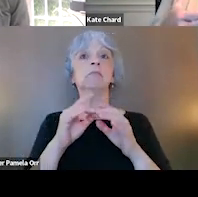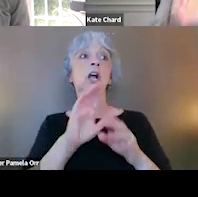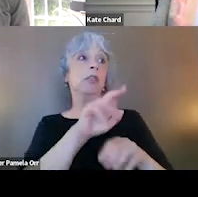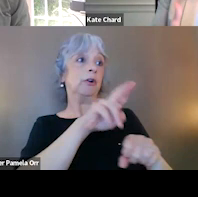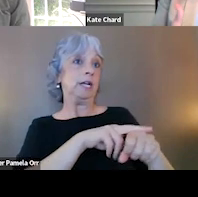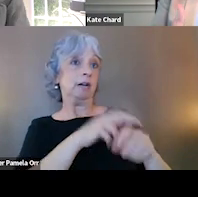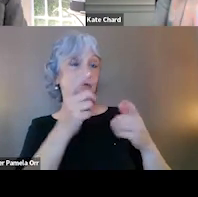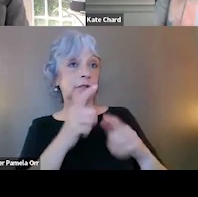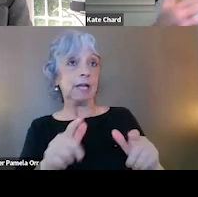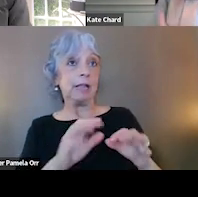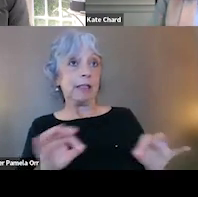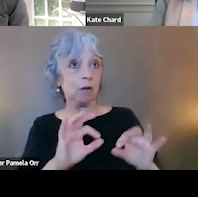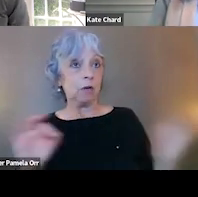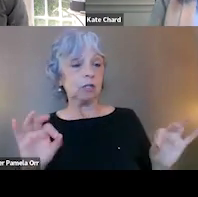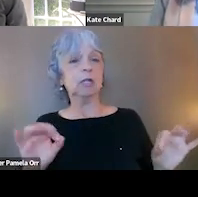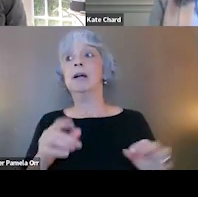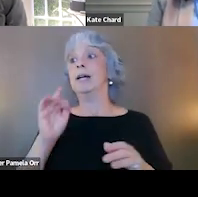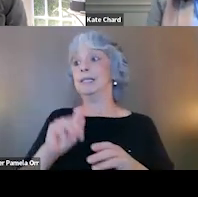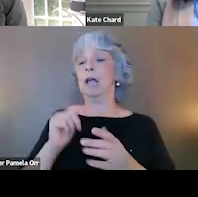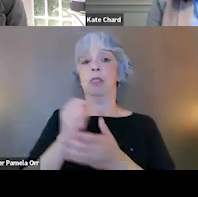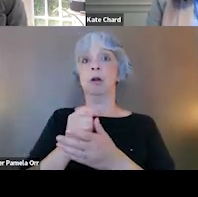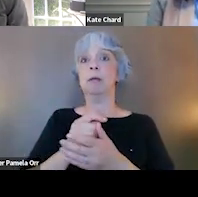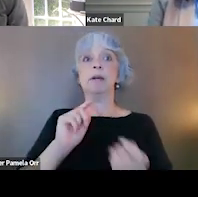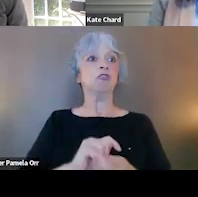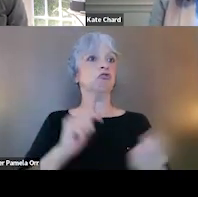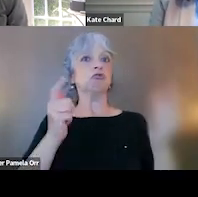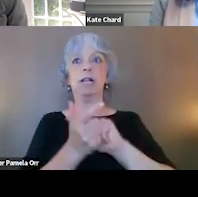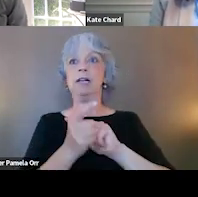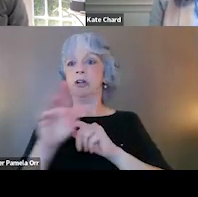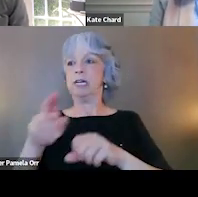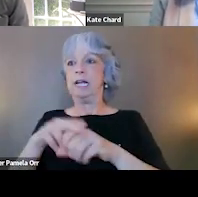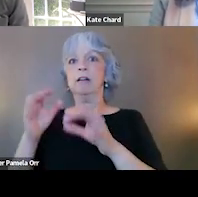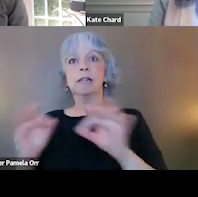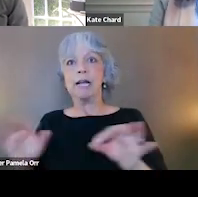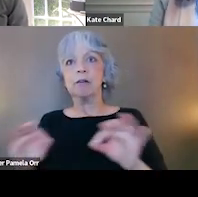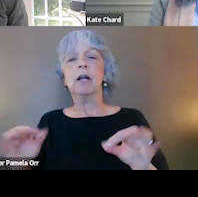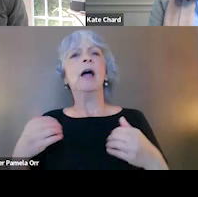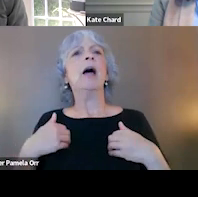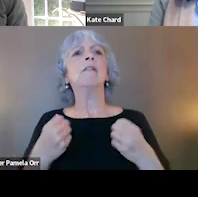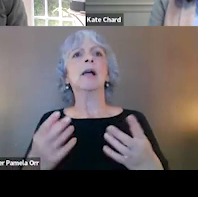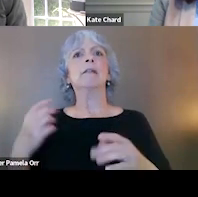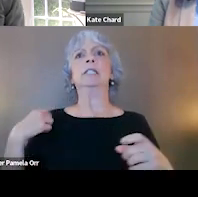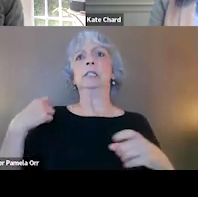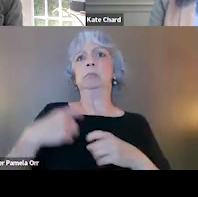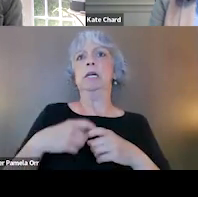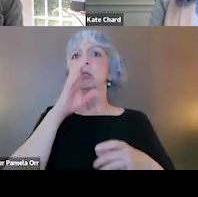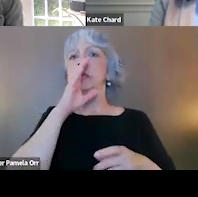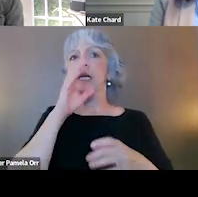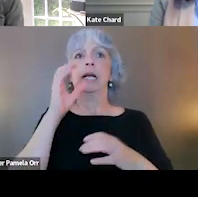Has this therapy even been translated into their native language? I know we just talked about the fact that we have a lot of Spanish speaking clients in our prison system,